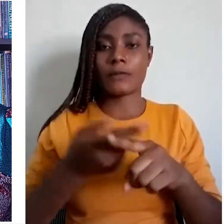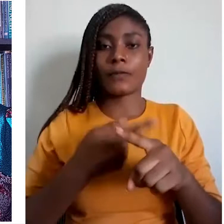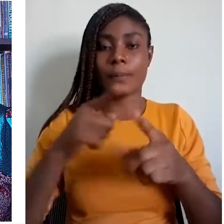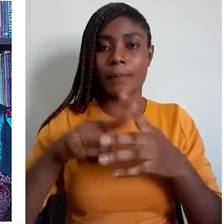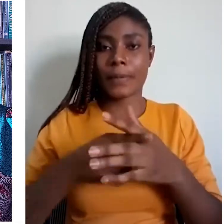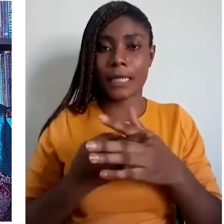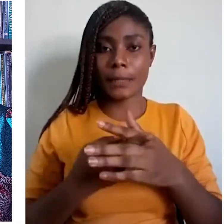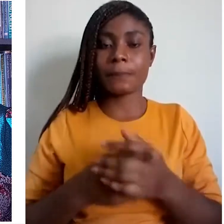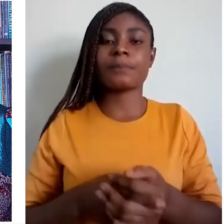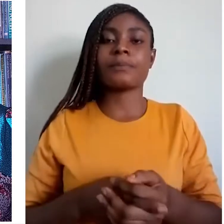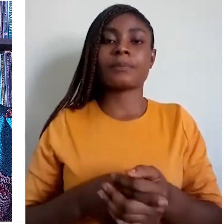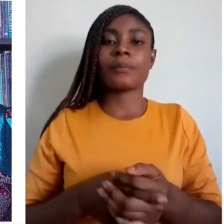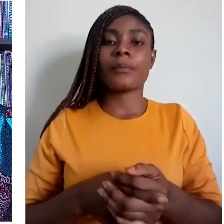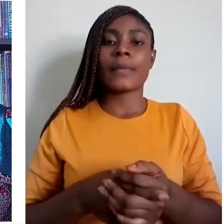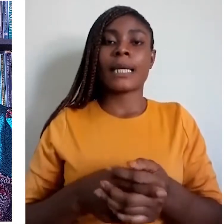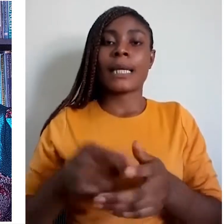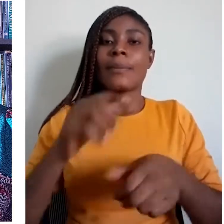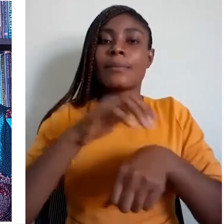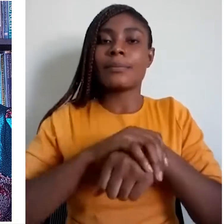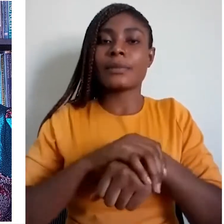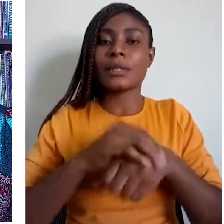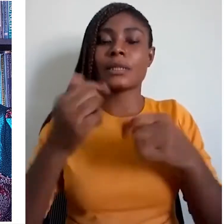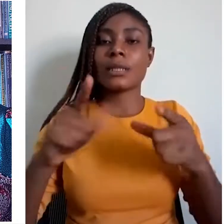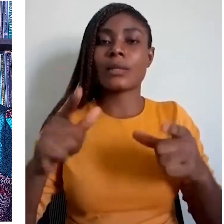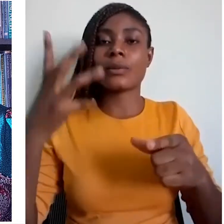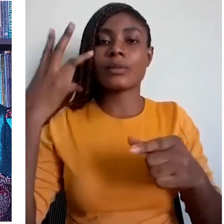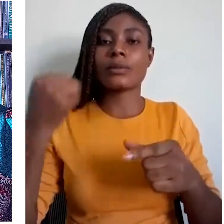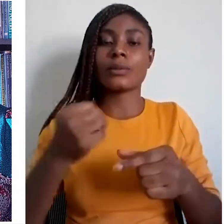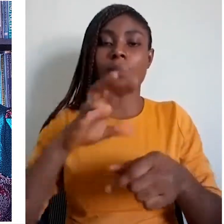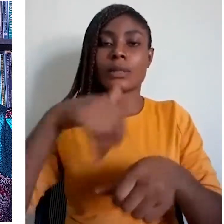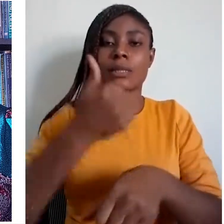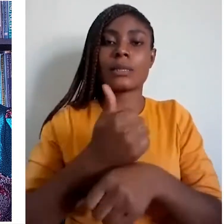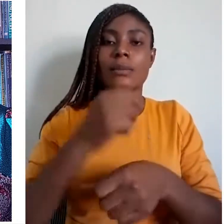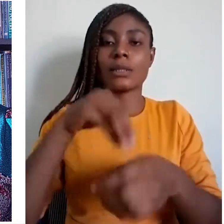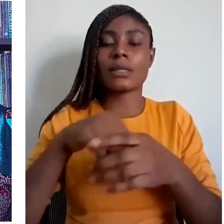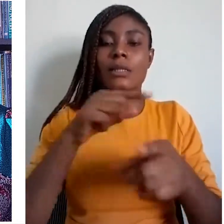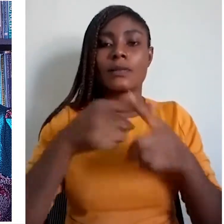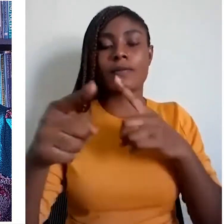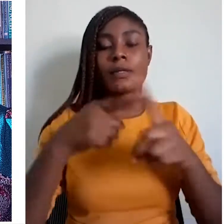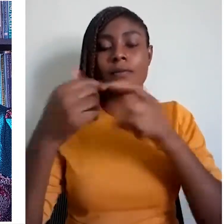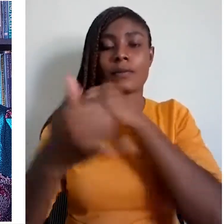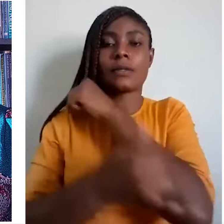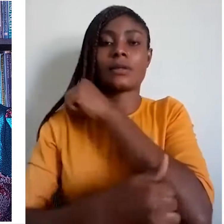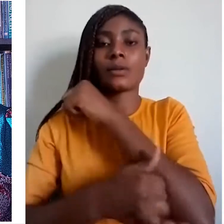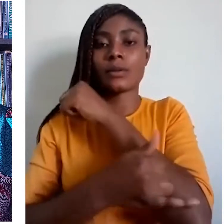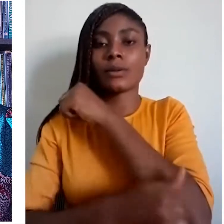Colonial languages were installed in the different countries after the partitioning of Africa.